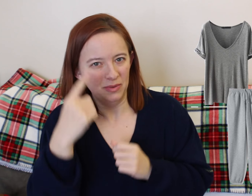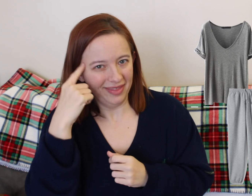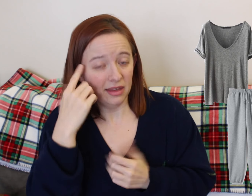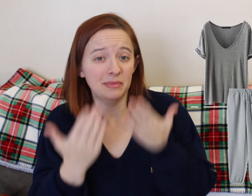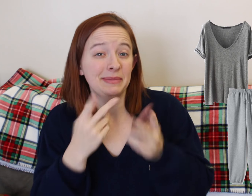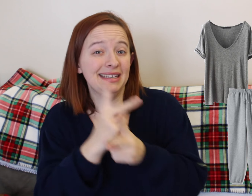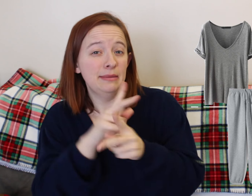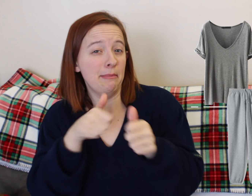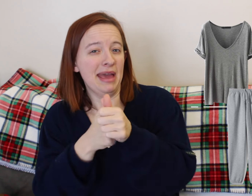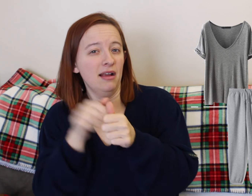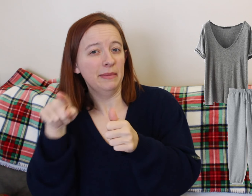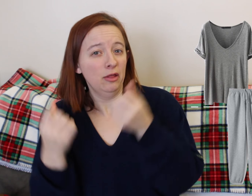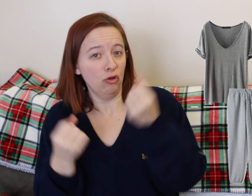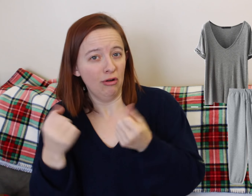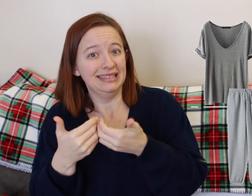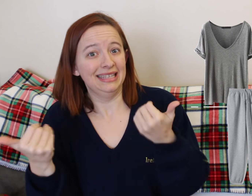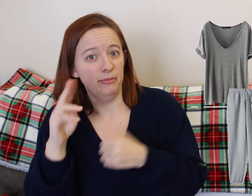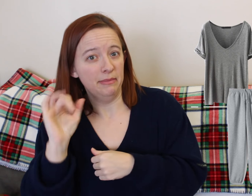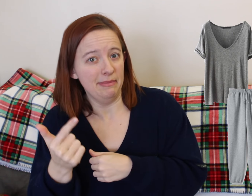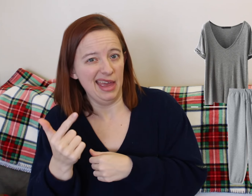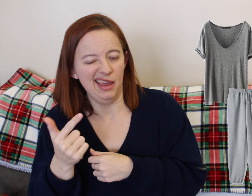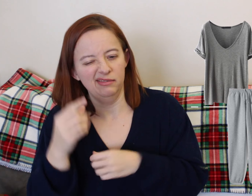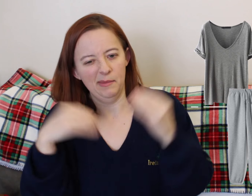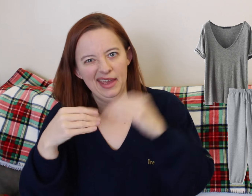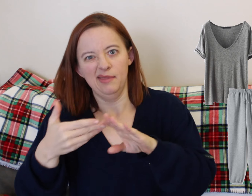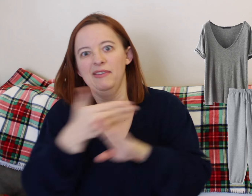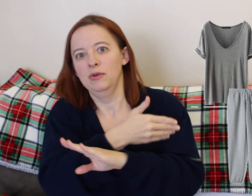But short sleeve made it really hot, so I definitely recommend in a used short-sleeve robe.